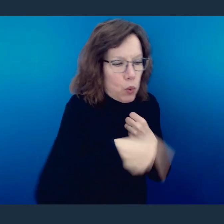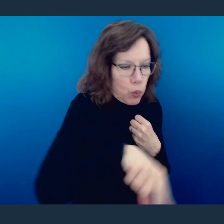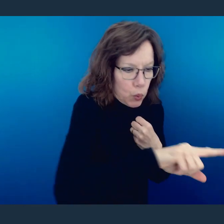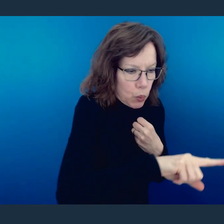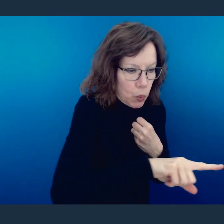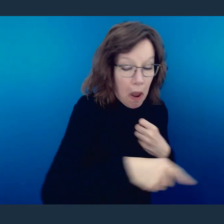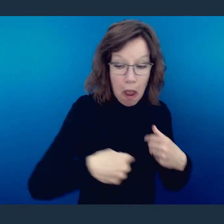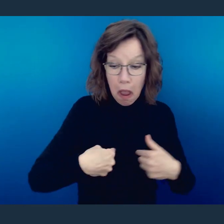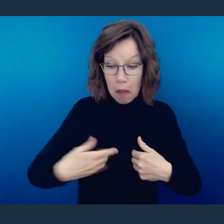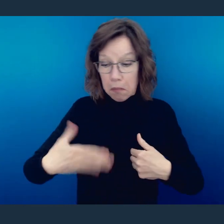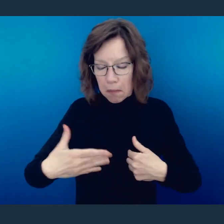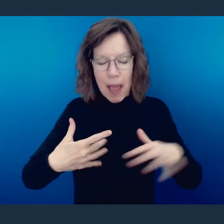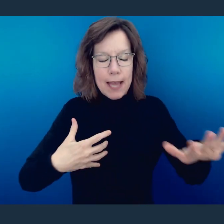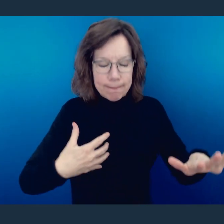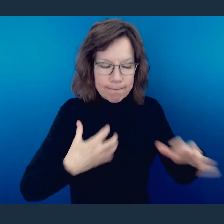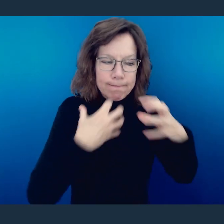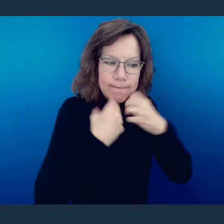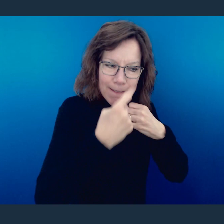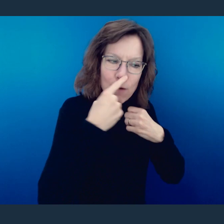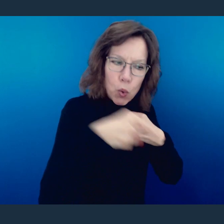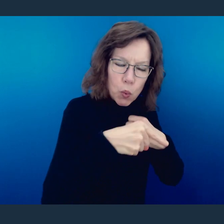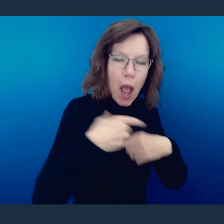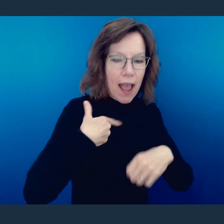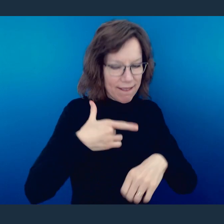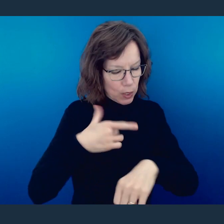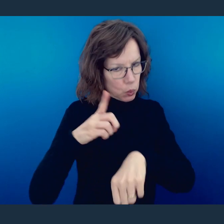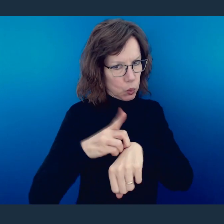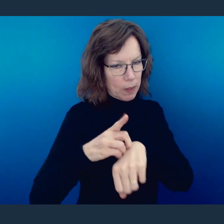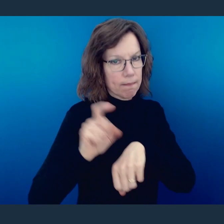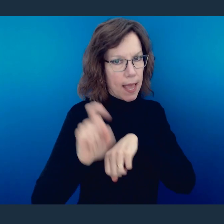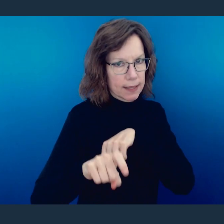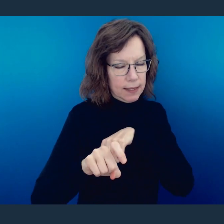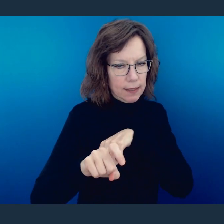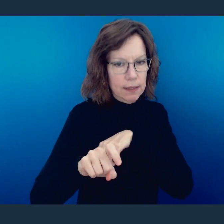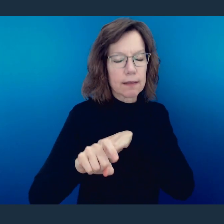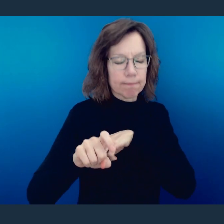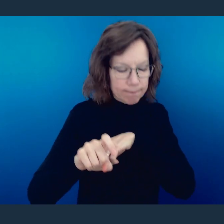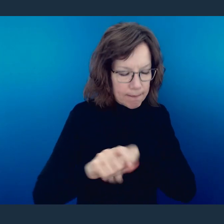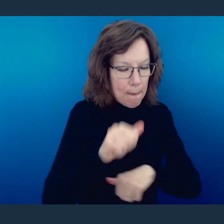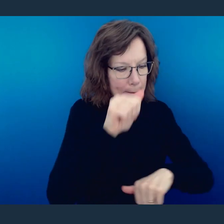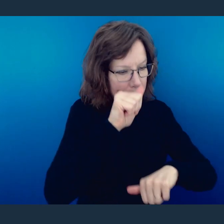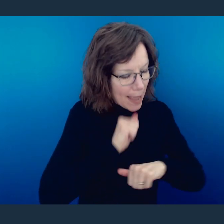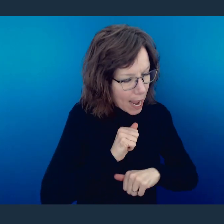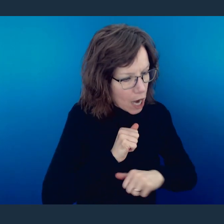needs of someone other than himself. And in doing so, he says that we're obligated